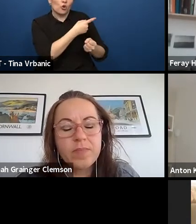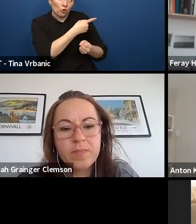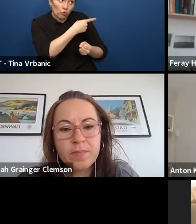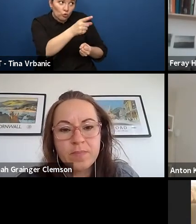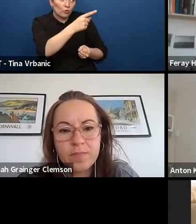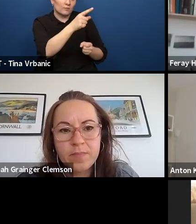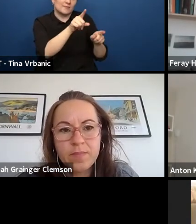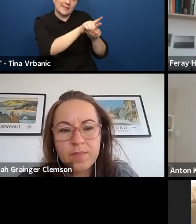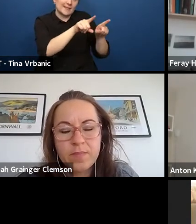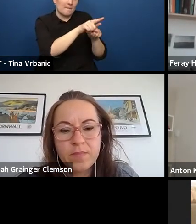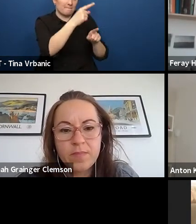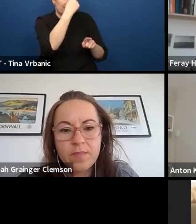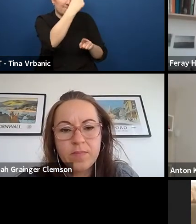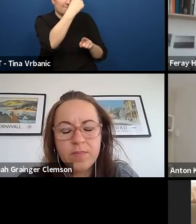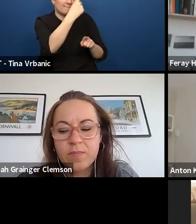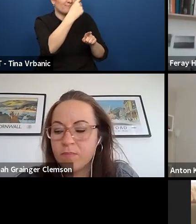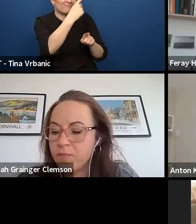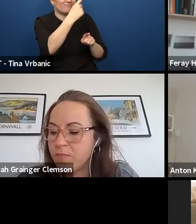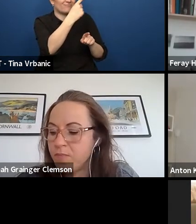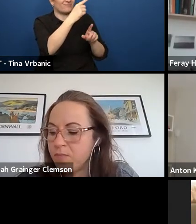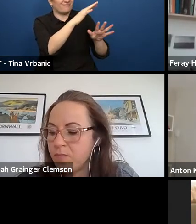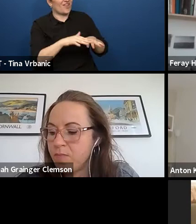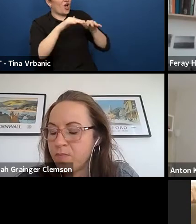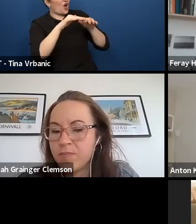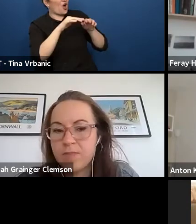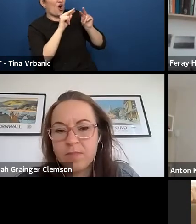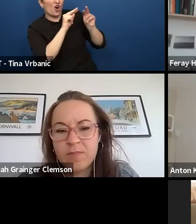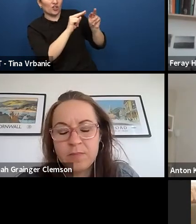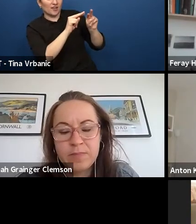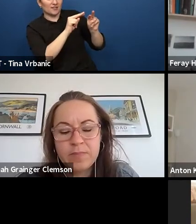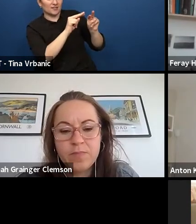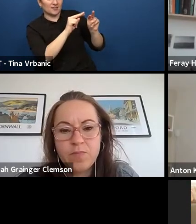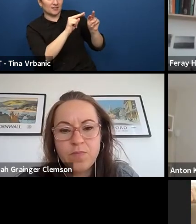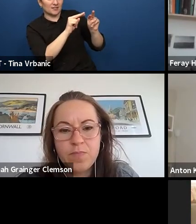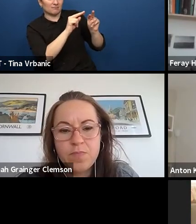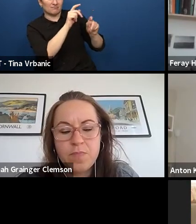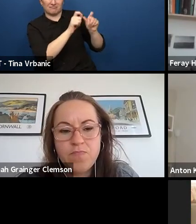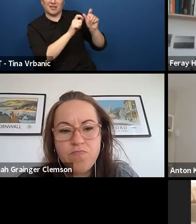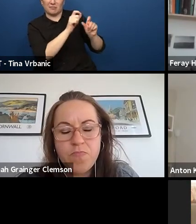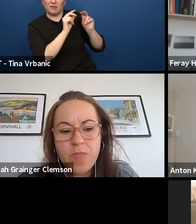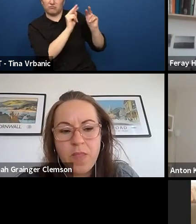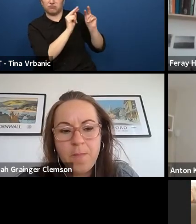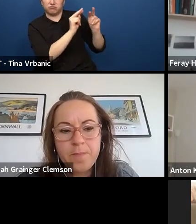while they are creating their work, because at least in the Netherlands,